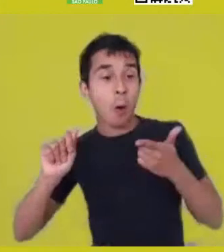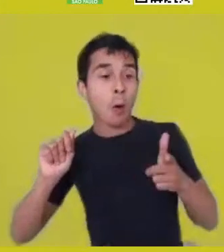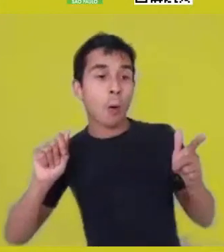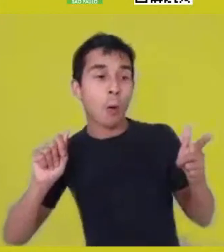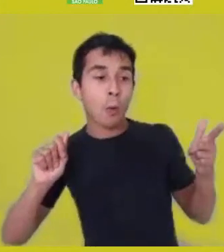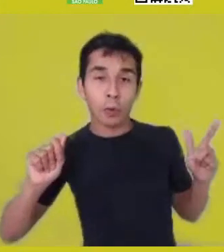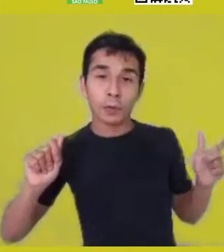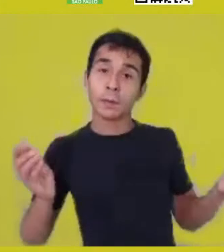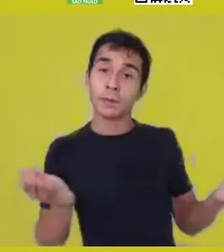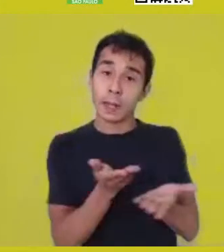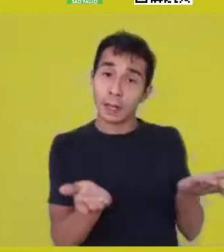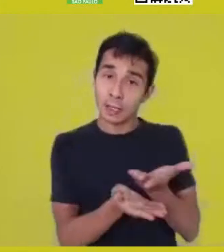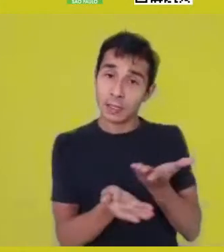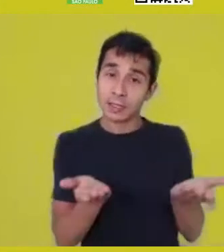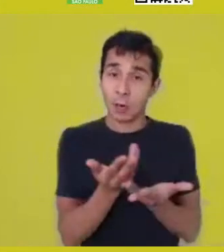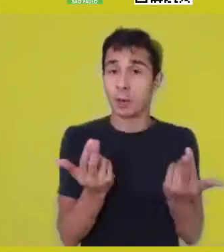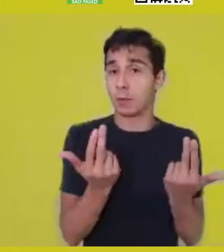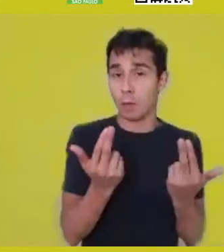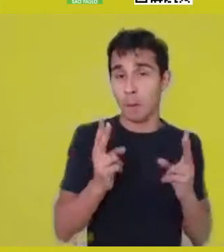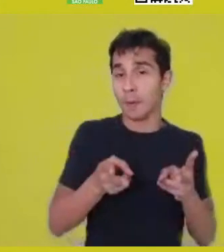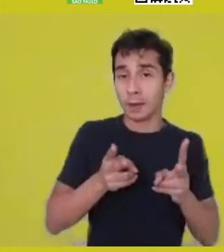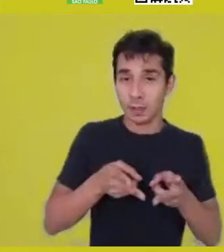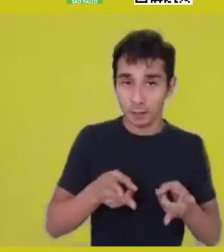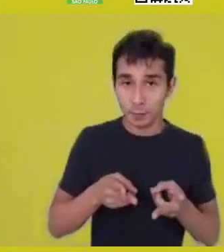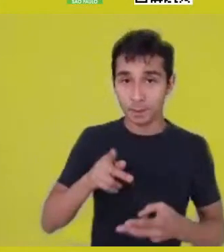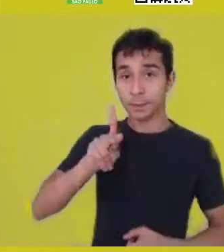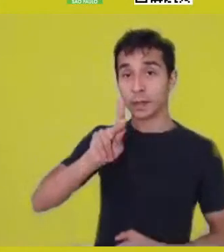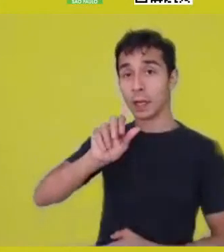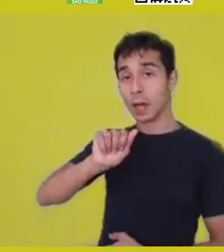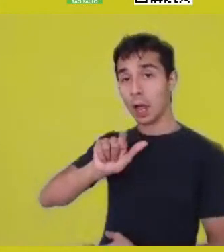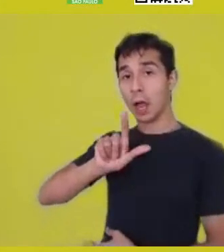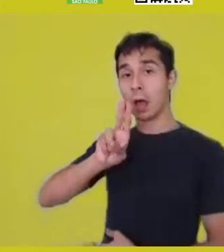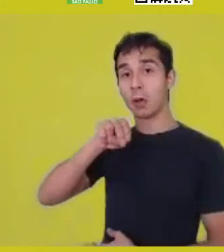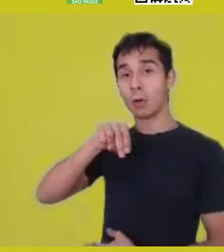Kalunga, which is exactly this liquid force